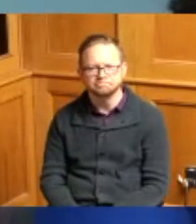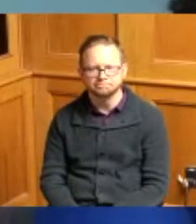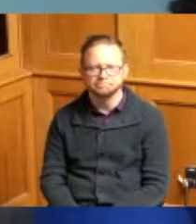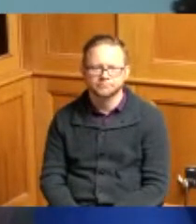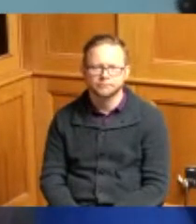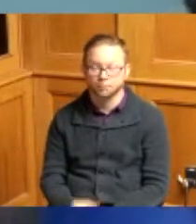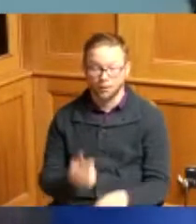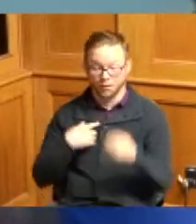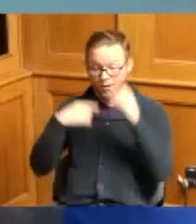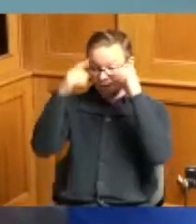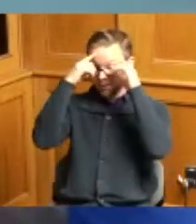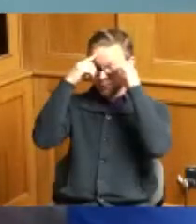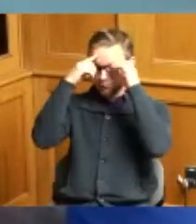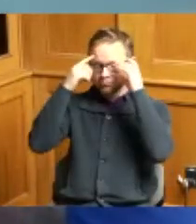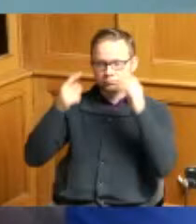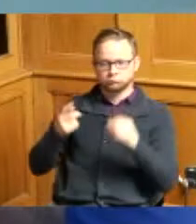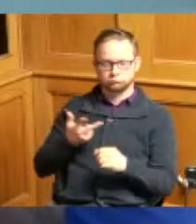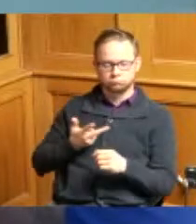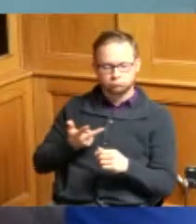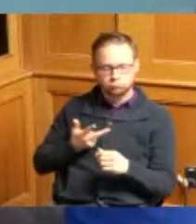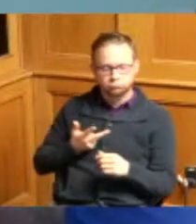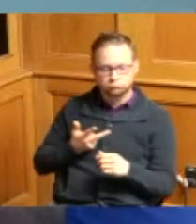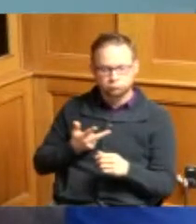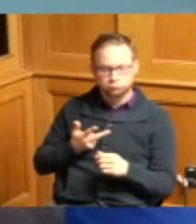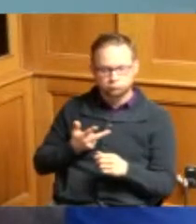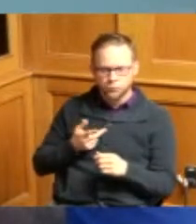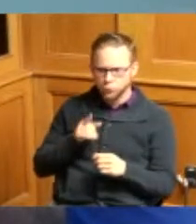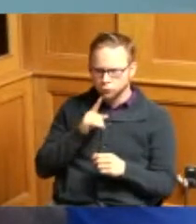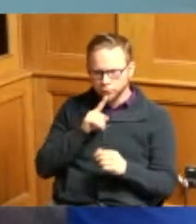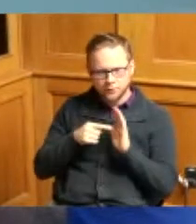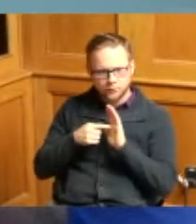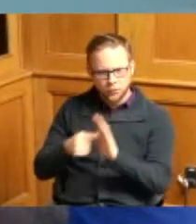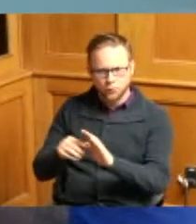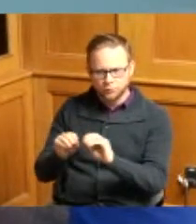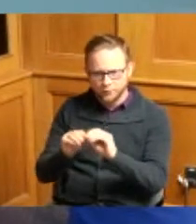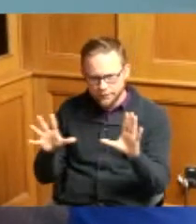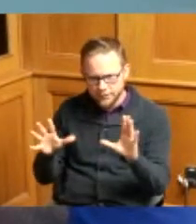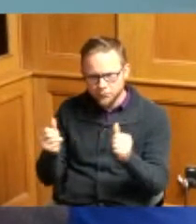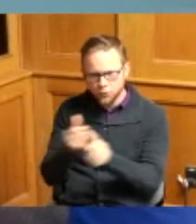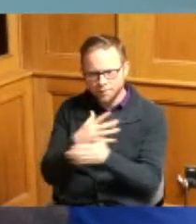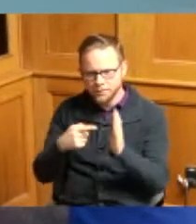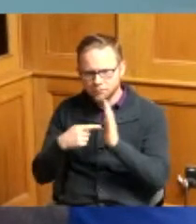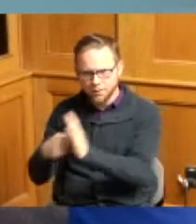I thought we had a good outline of what the citizens of Hamilton County needed and I thought